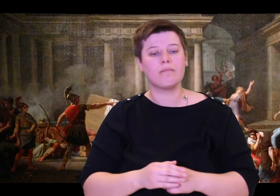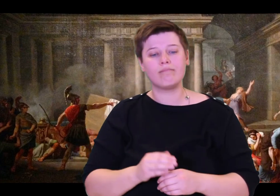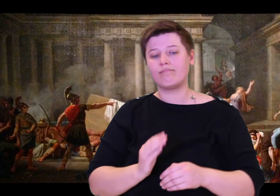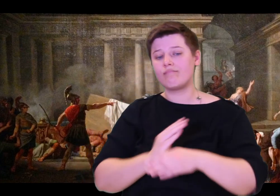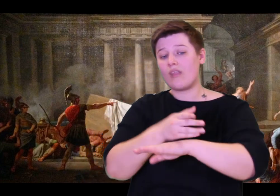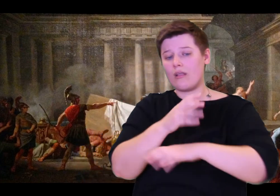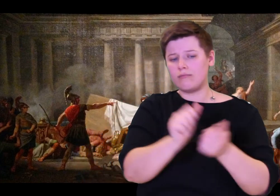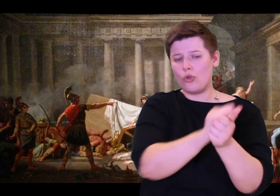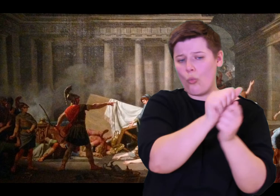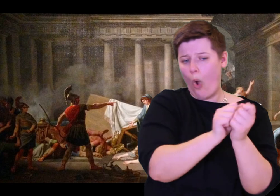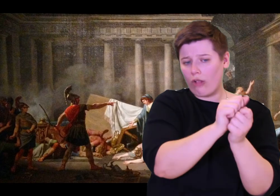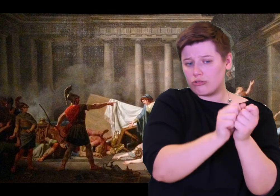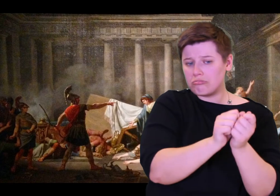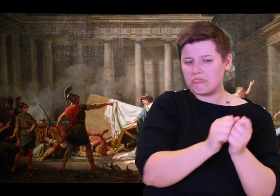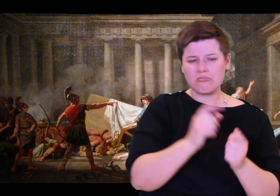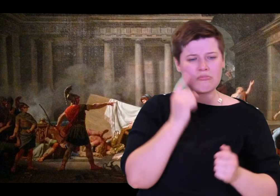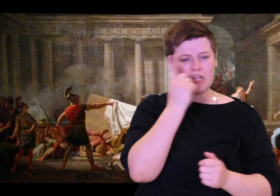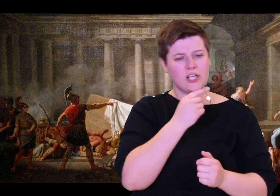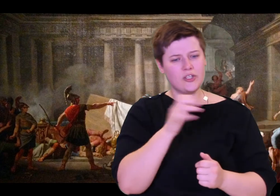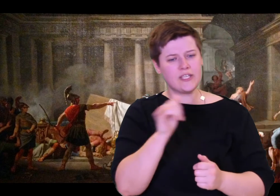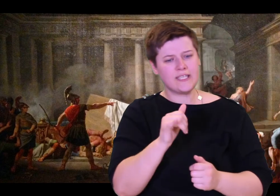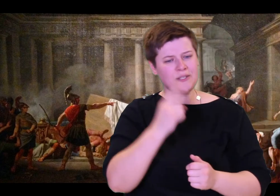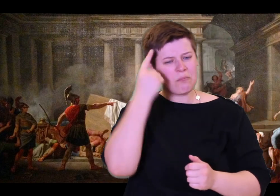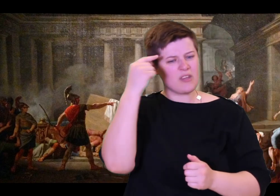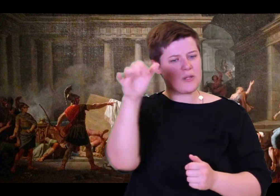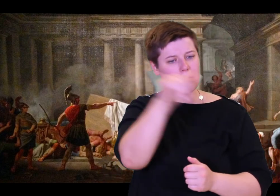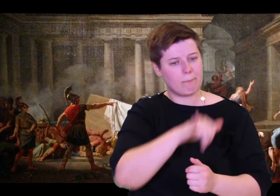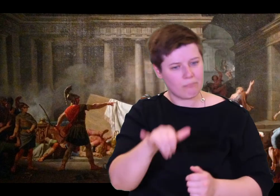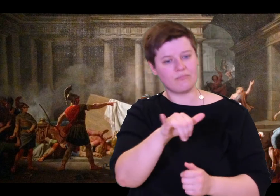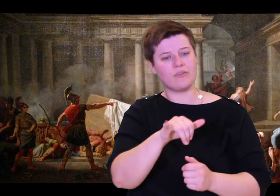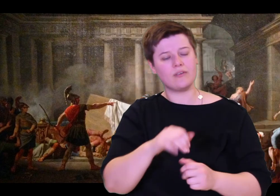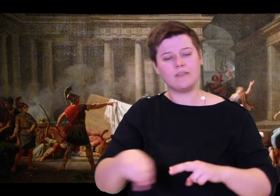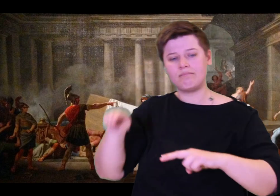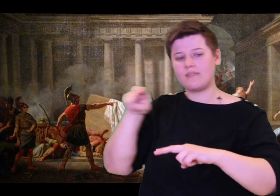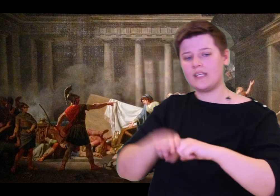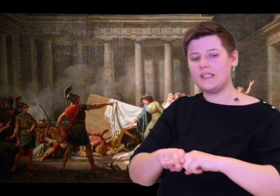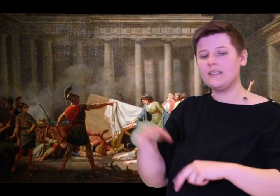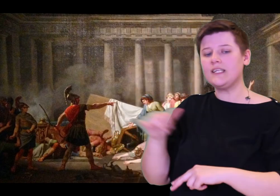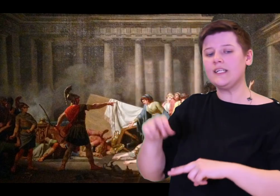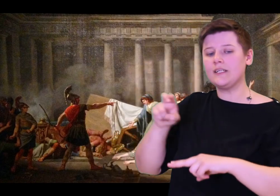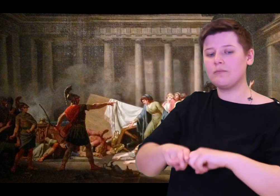test me out. She will soon know me better. While I am dirty and dressed in rags, she